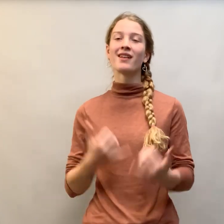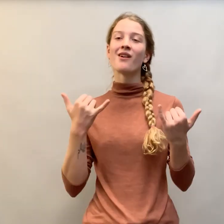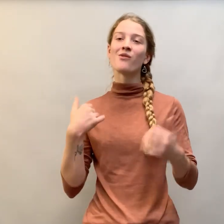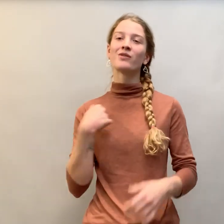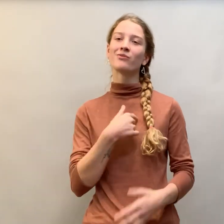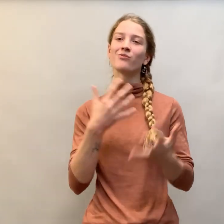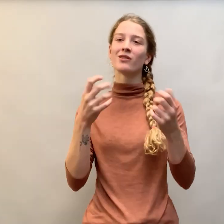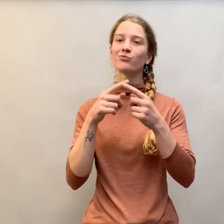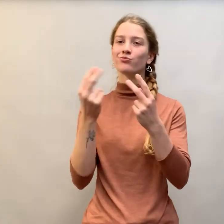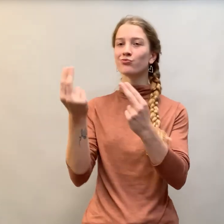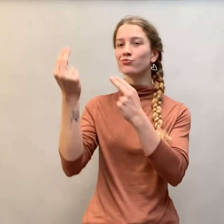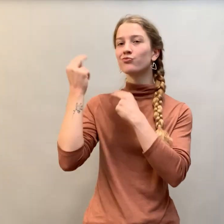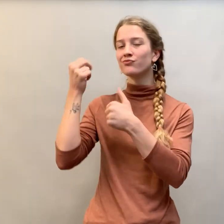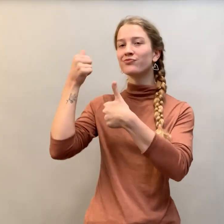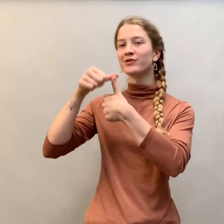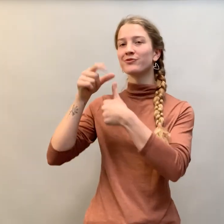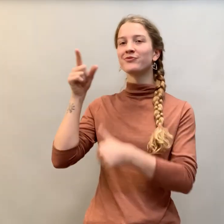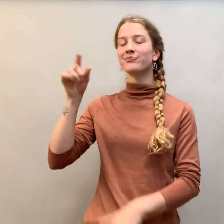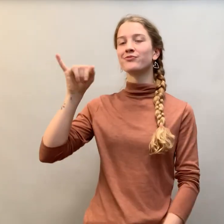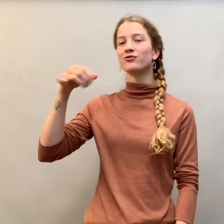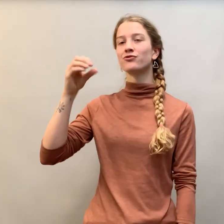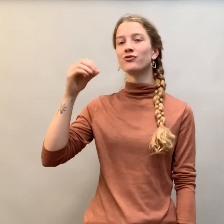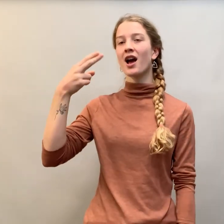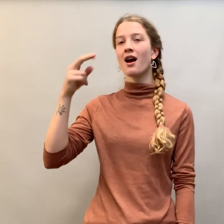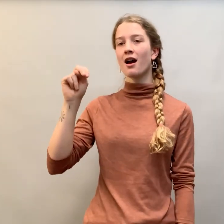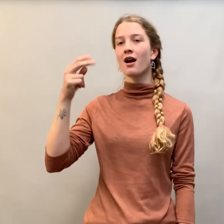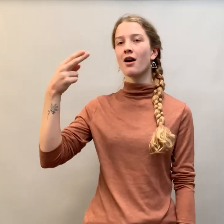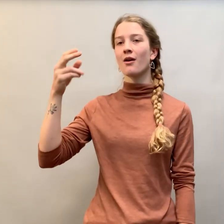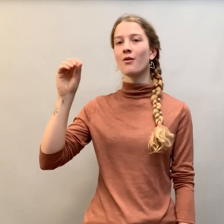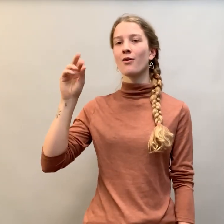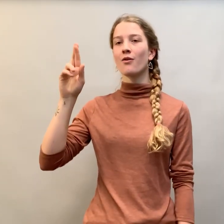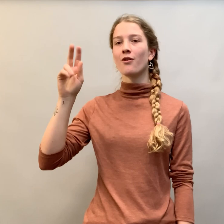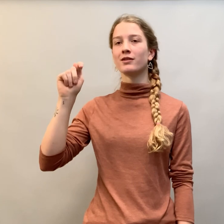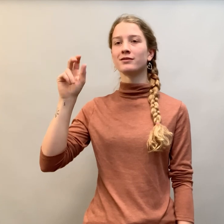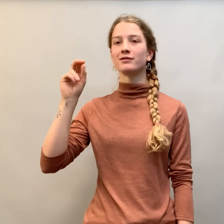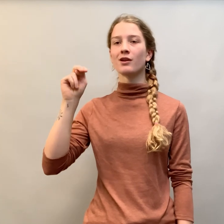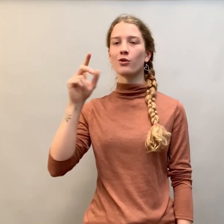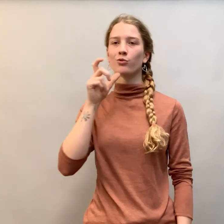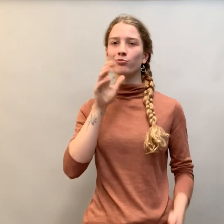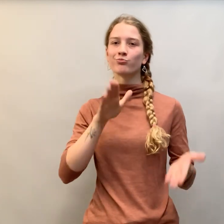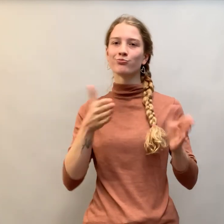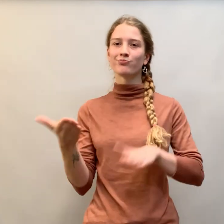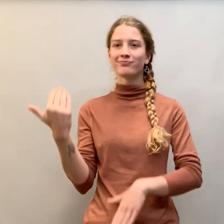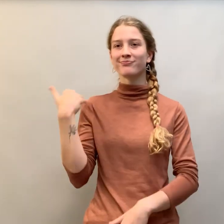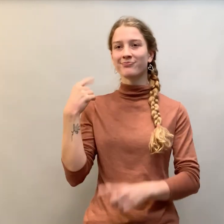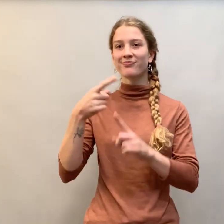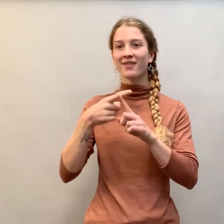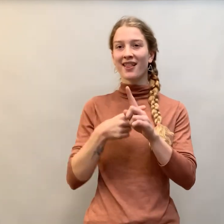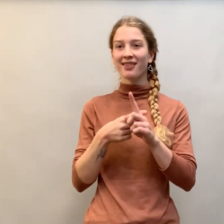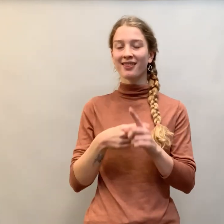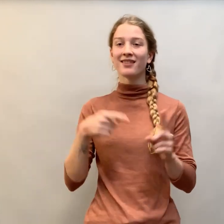Finally, we remember John Horton, who passed away earlier this month.